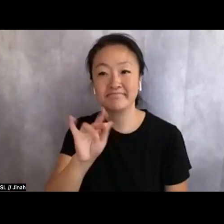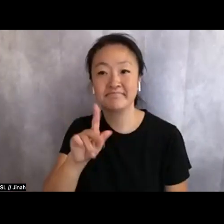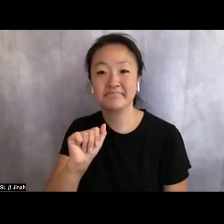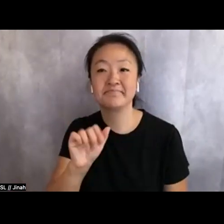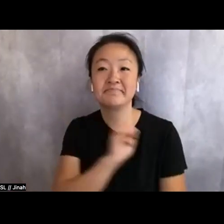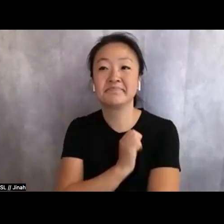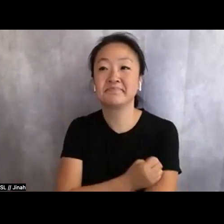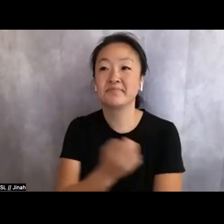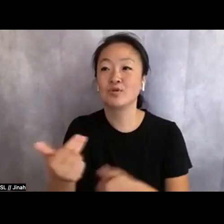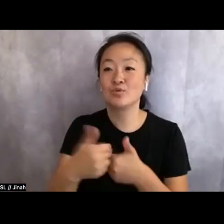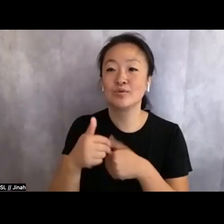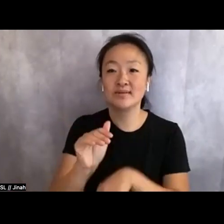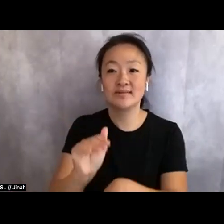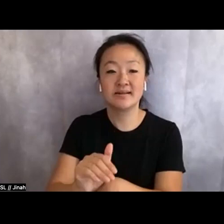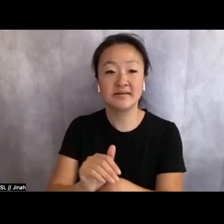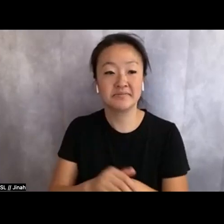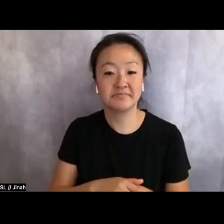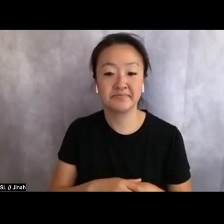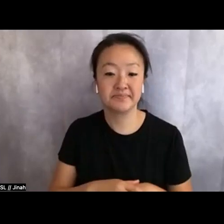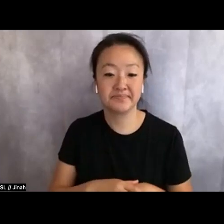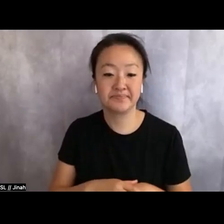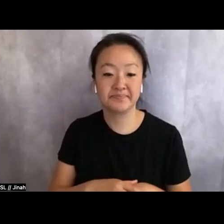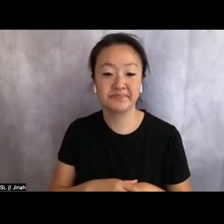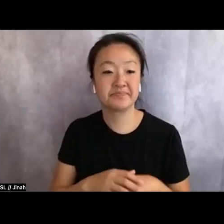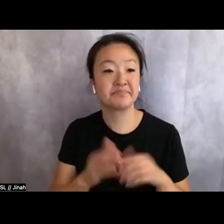and without further ado, here is Ryka.